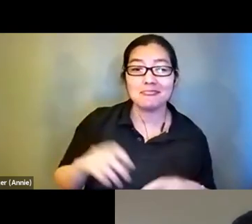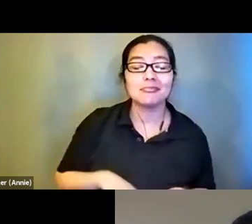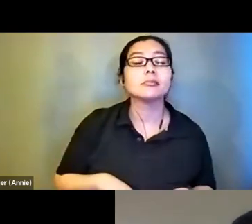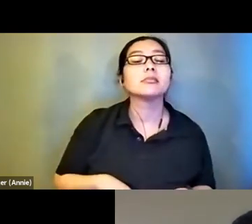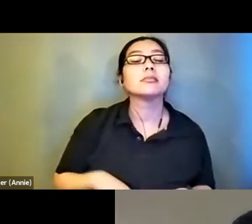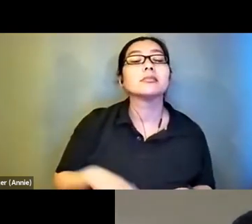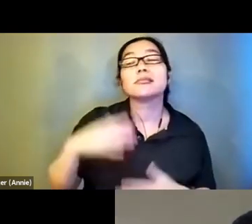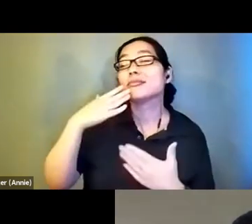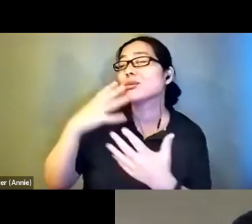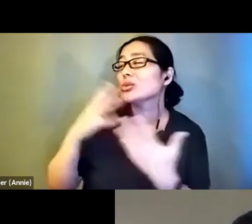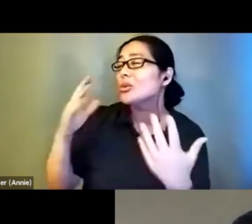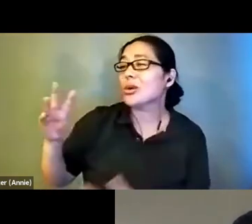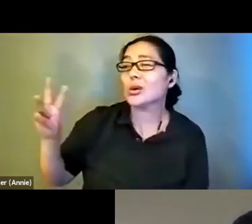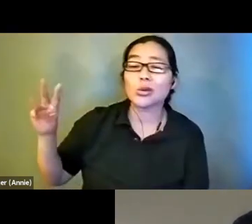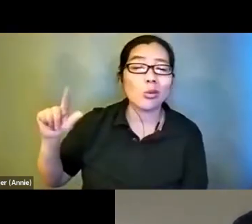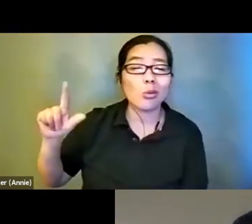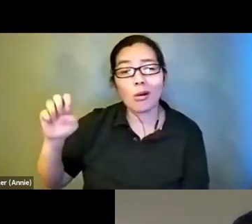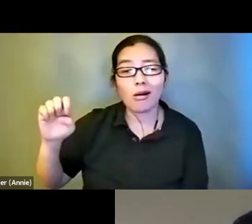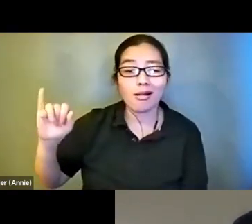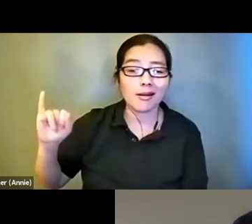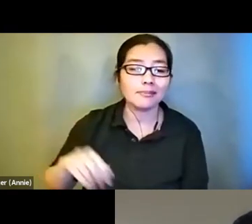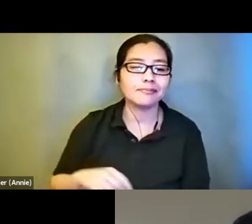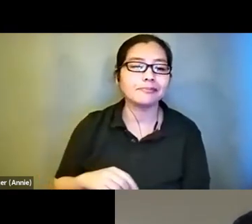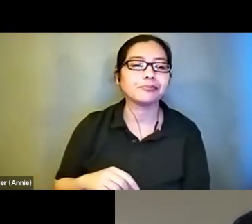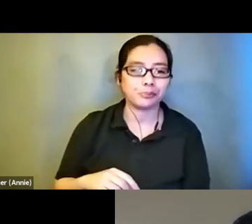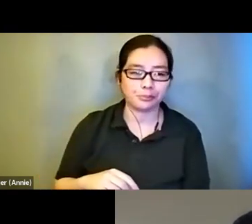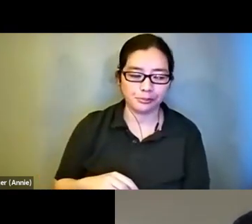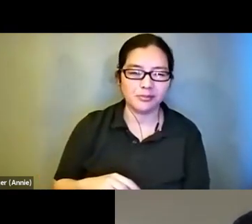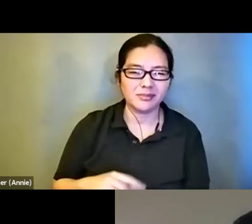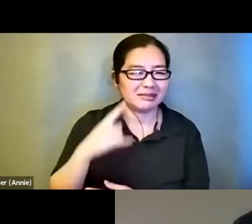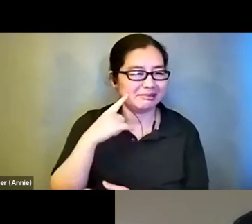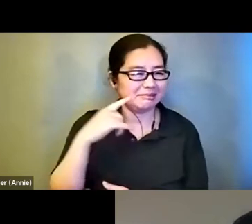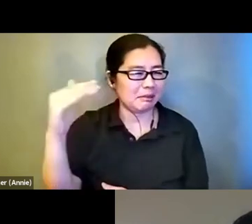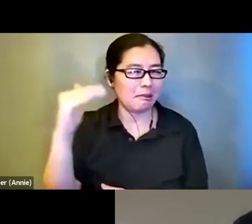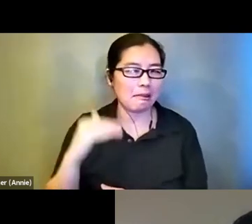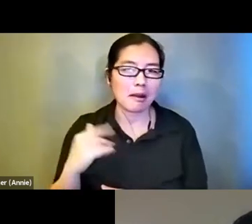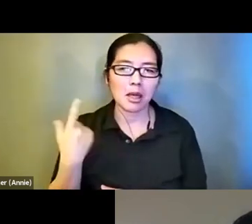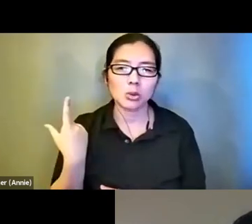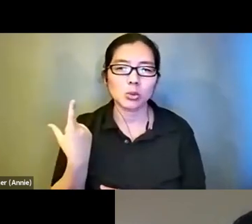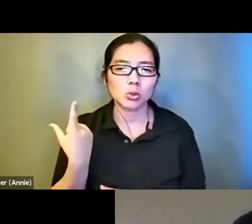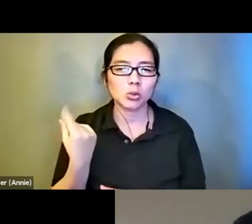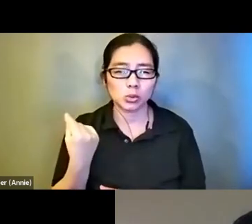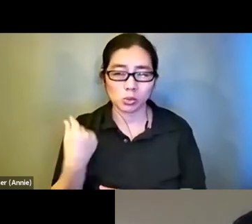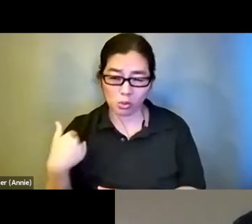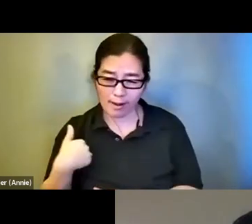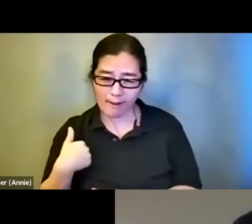Walei. What I think we want to do next is to do we have the Unseen